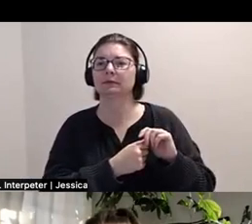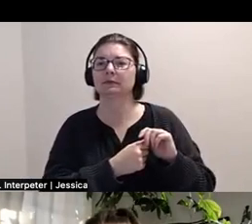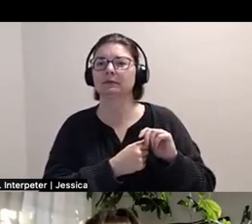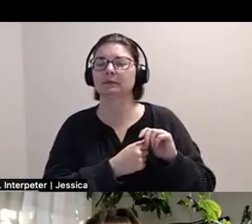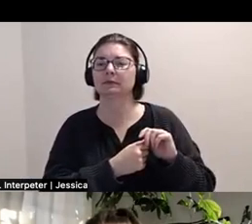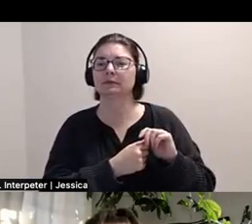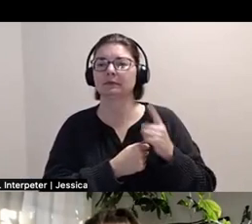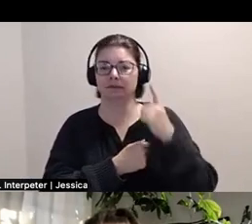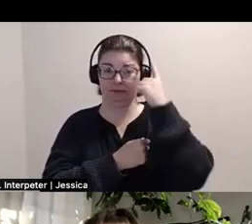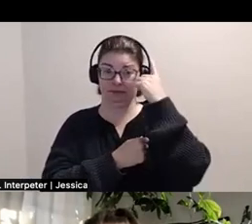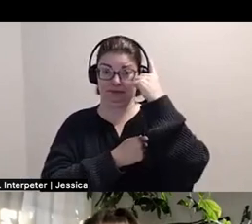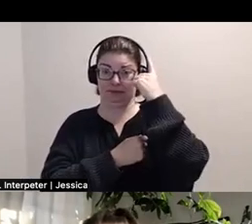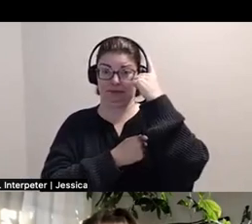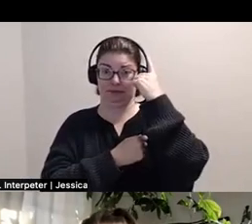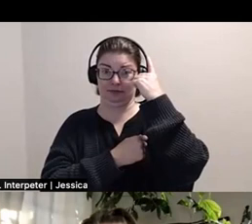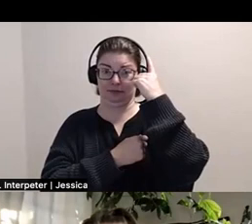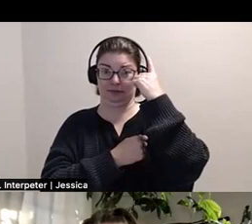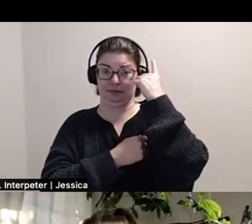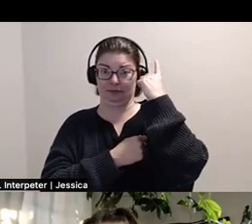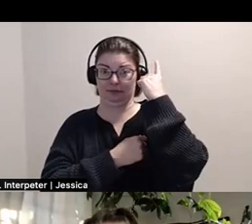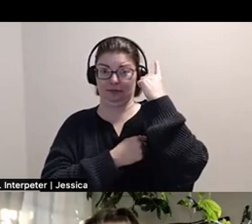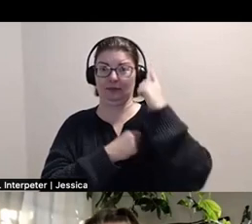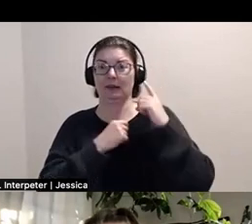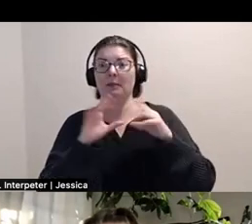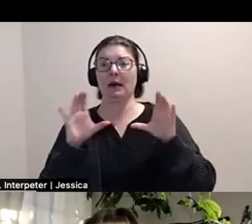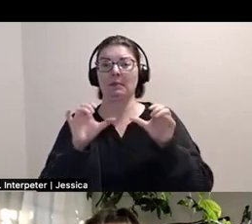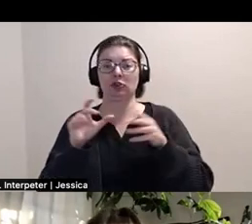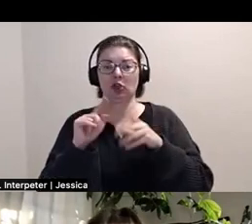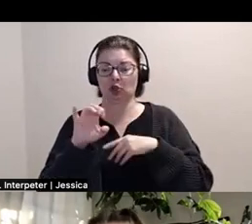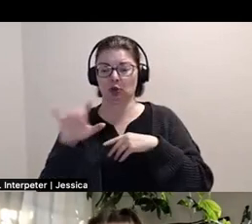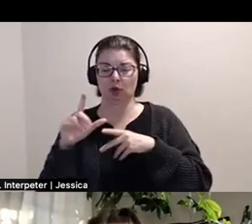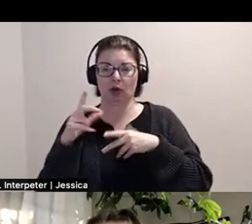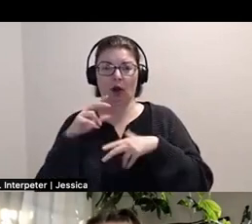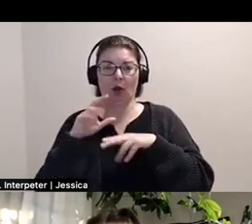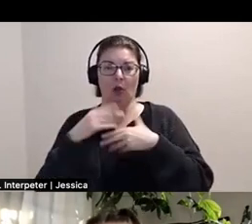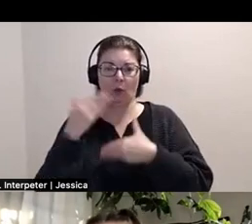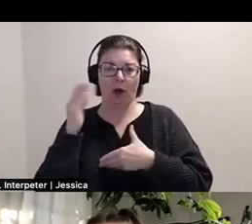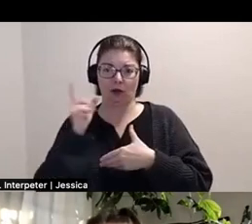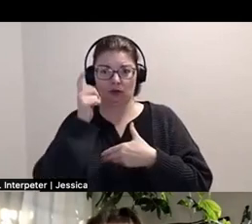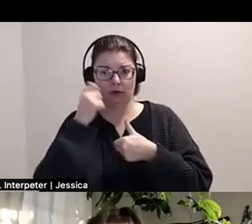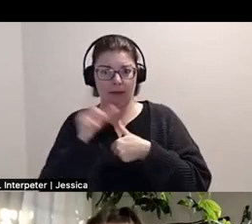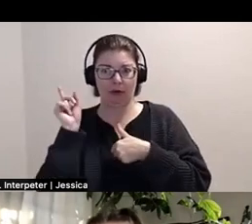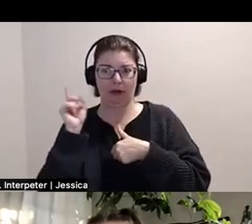Behind me is like, I put my massage tools on the wall. So that I remember that they're there and I use them.